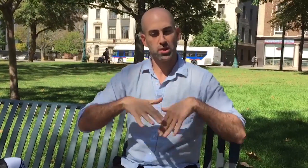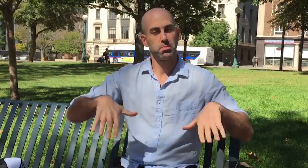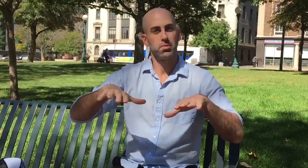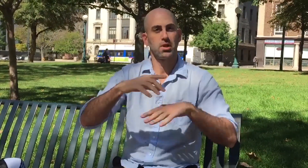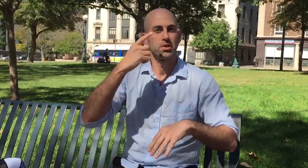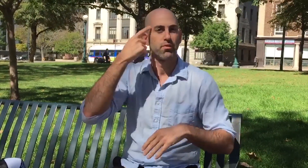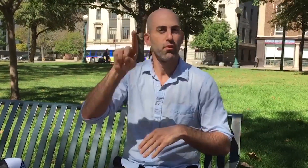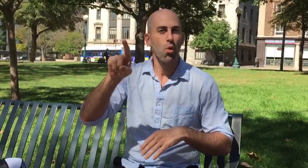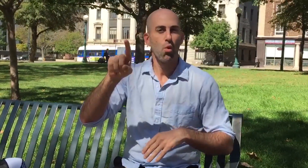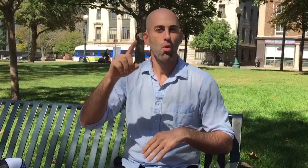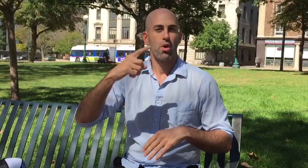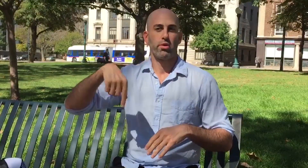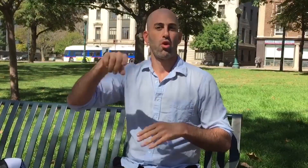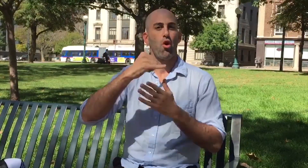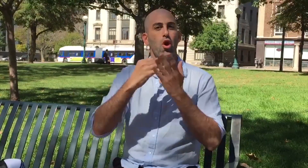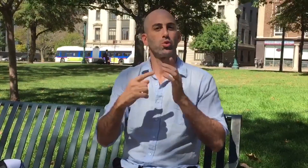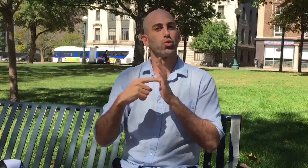space for artists to show their work.”